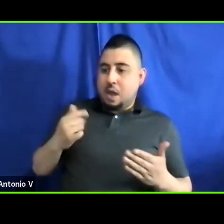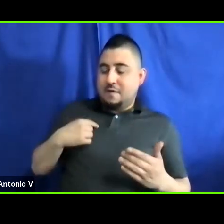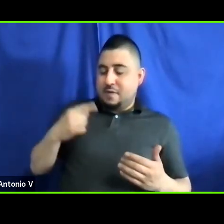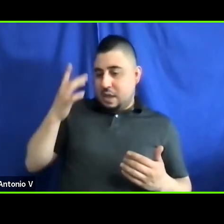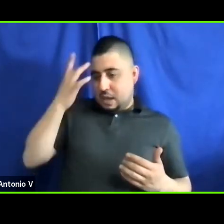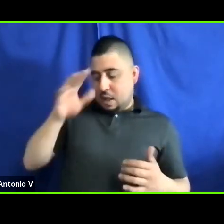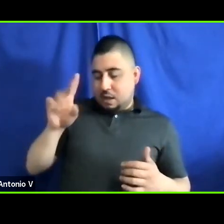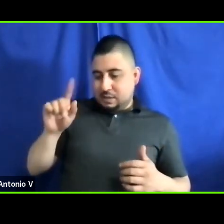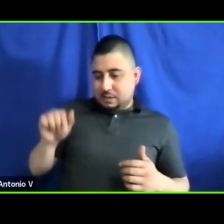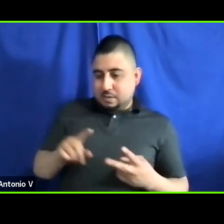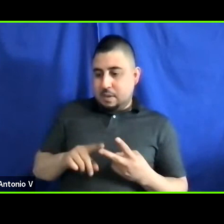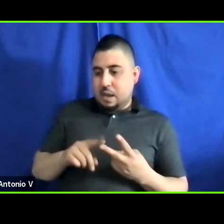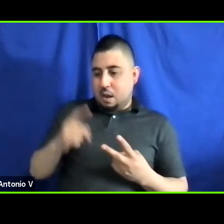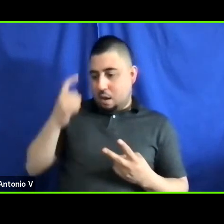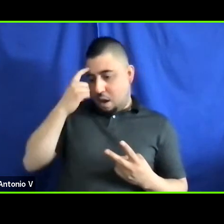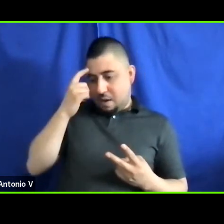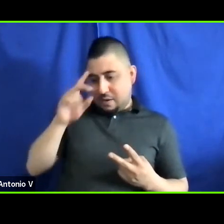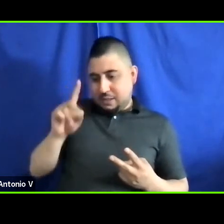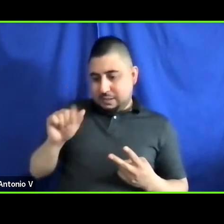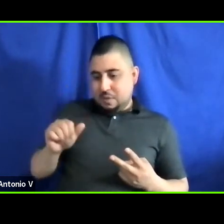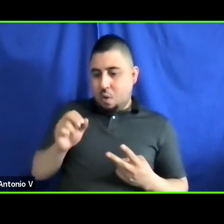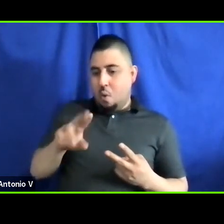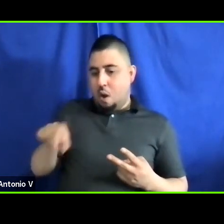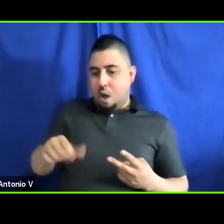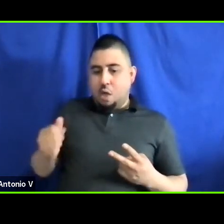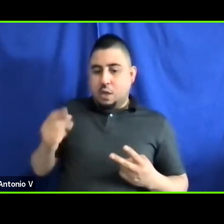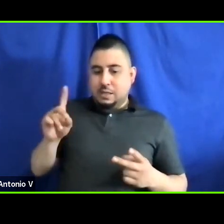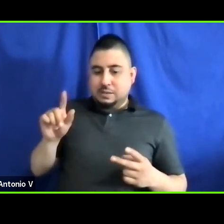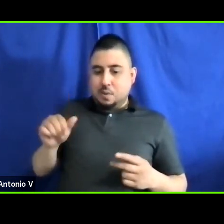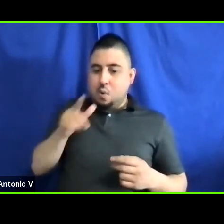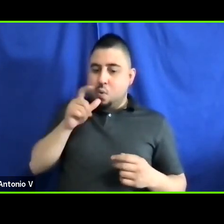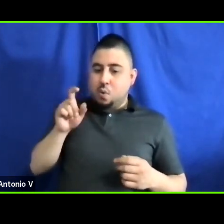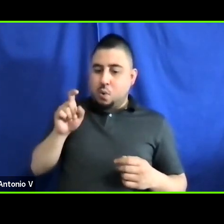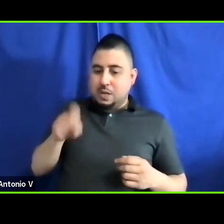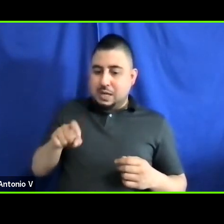intellectual disabilities, cognitive disabilities or other disabilities might need plain language